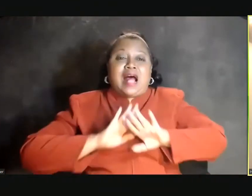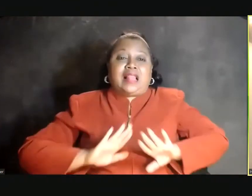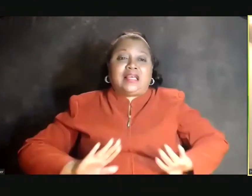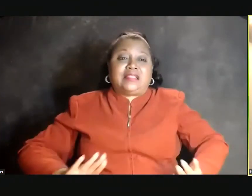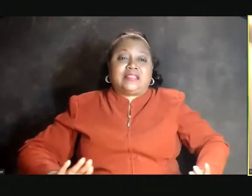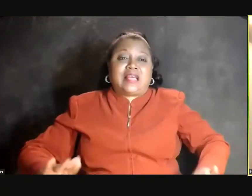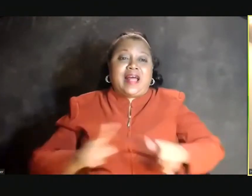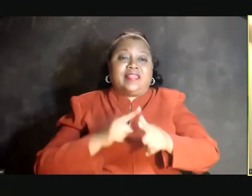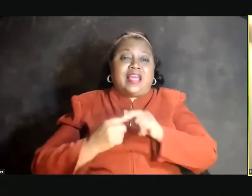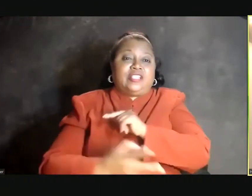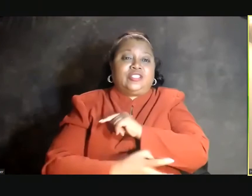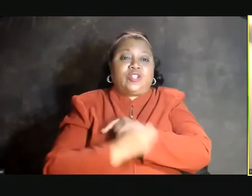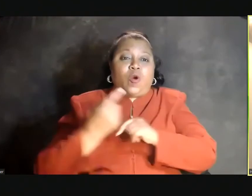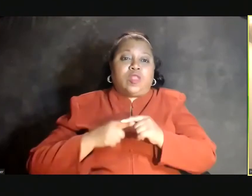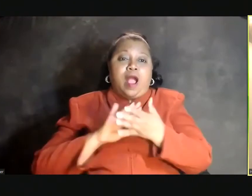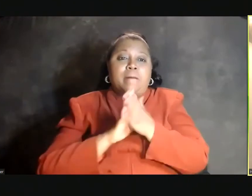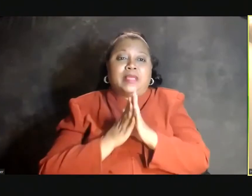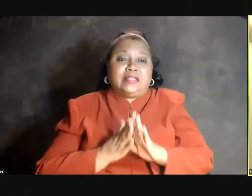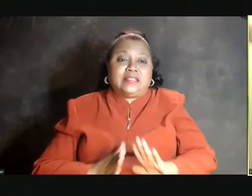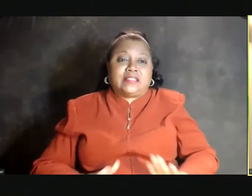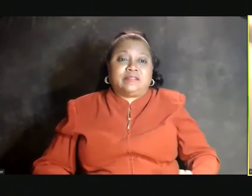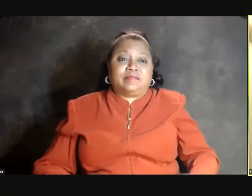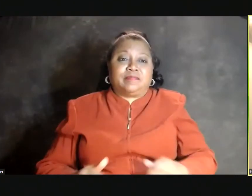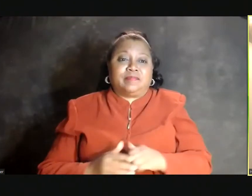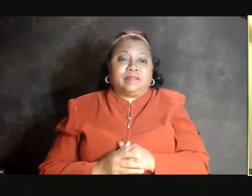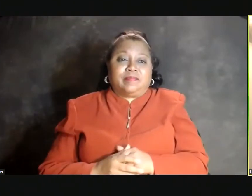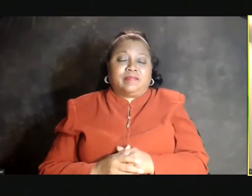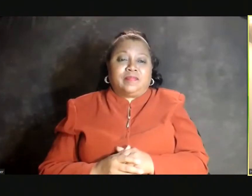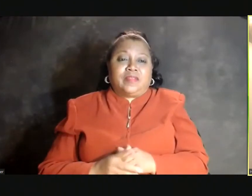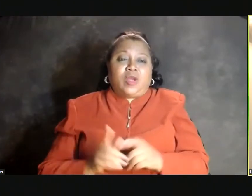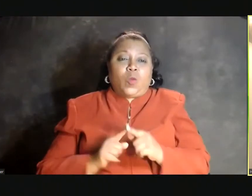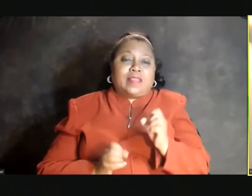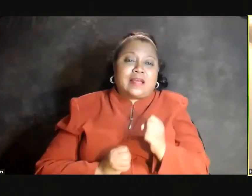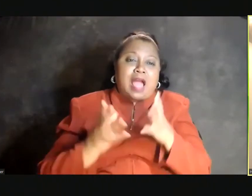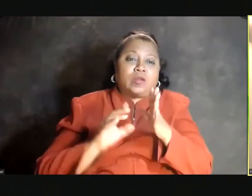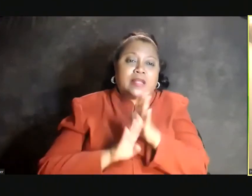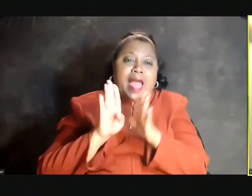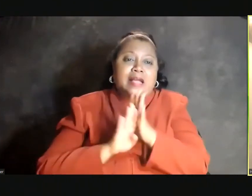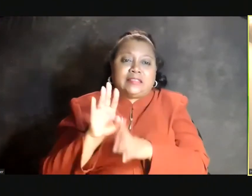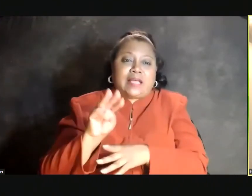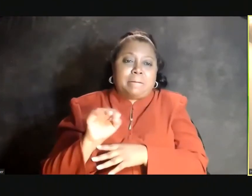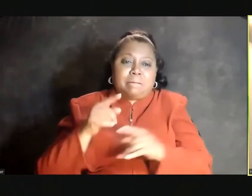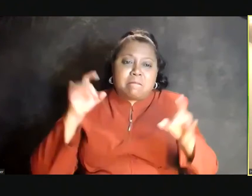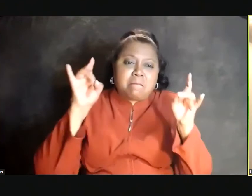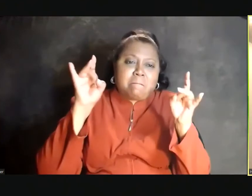(SINGING) And then they stole our peace-- (SINGING) I can't cry no more. (SINGING) --with countless acts of malice-- (SINGING) I can't cry no more.